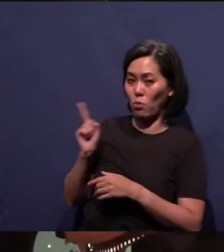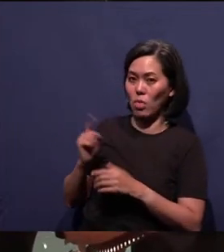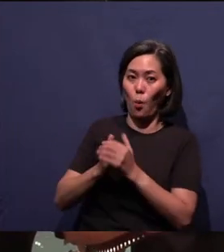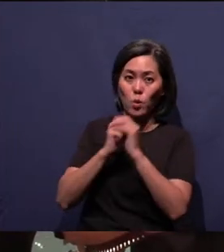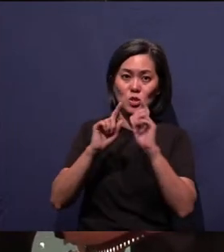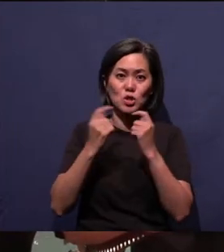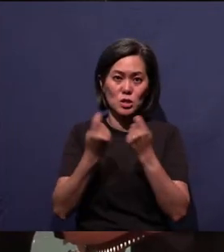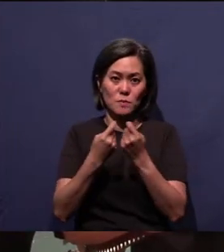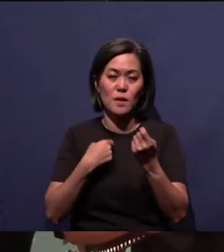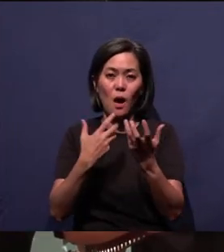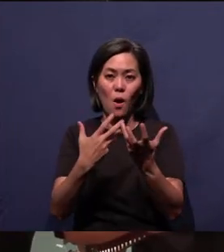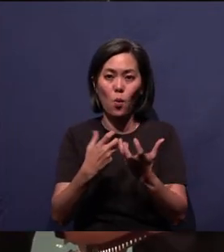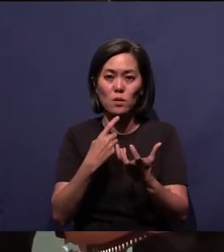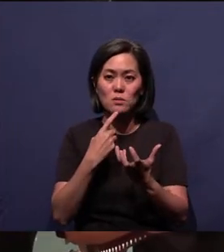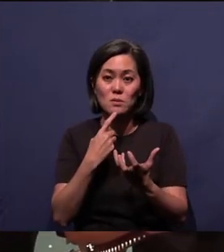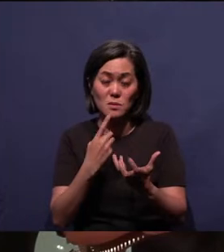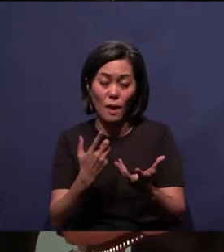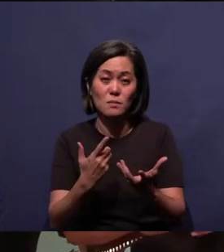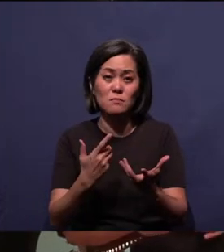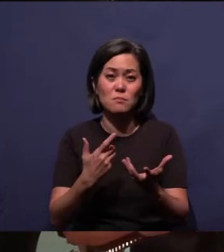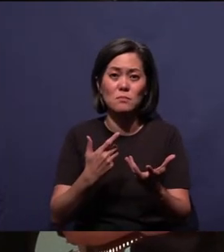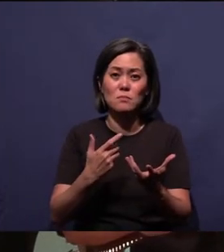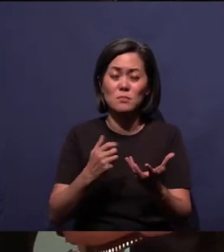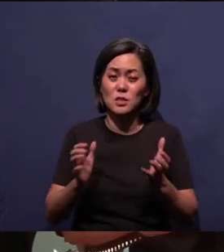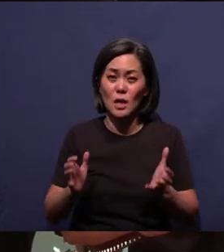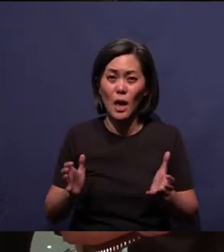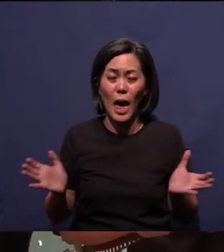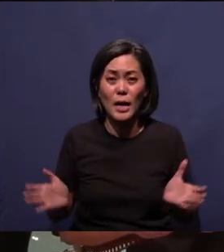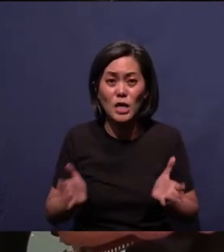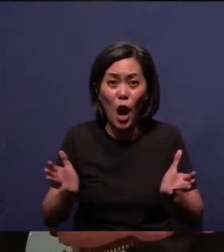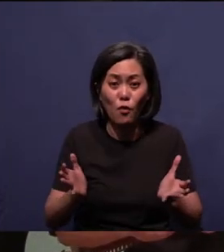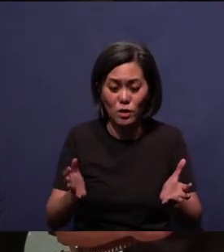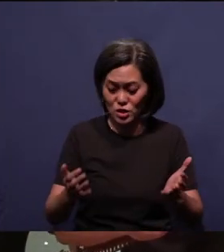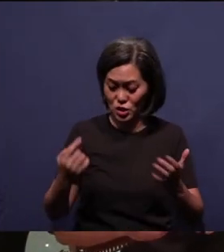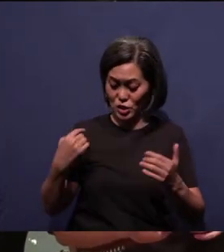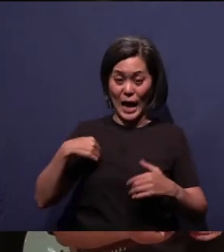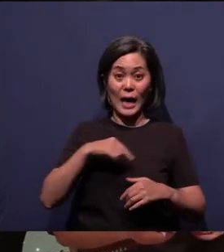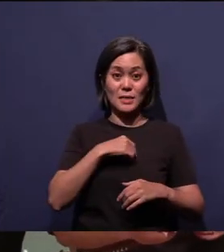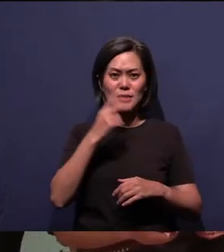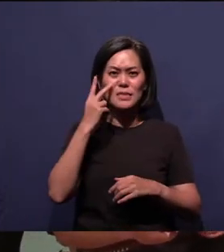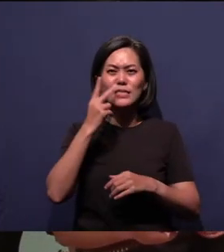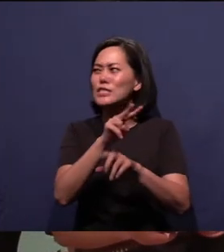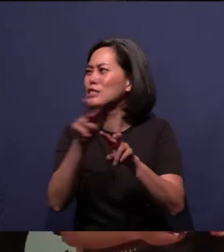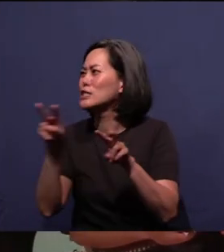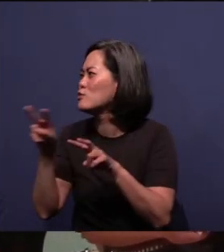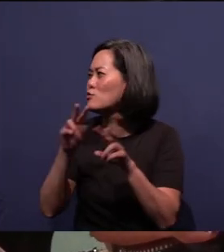I just wanna say, that it encourages us so much to see you guys dance with joy, and we can sense the joy of the Lord,